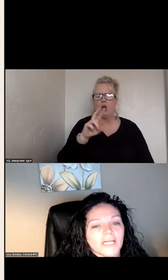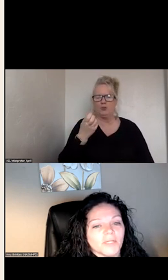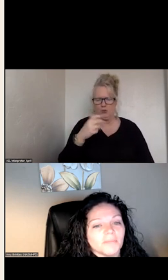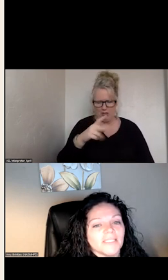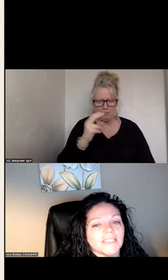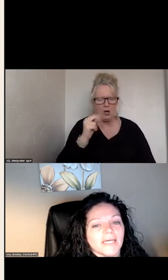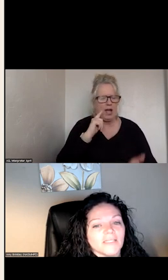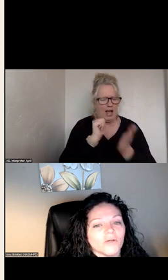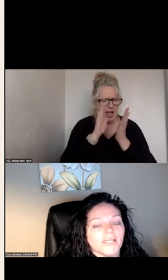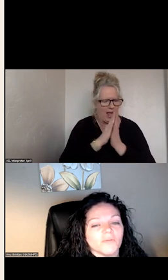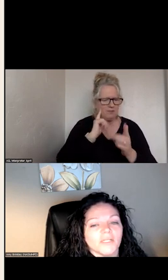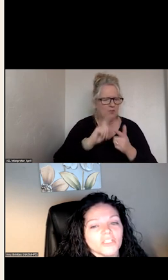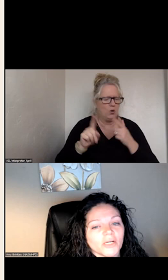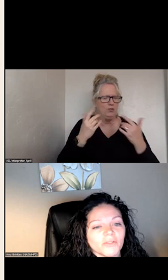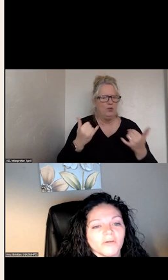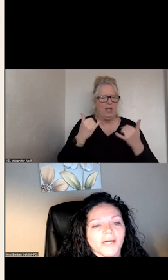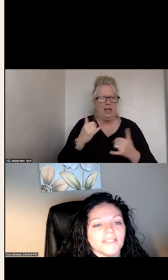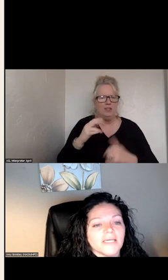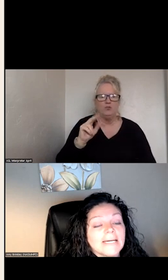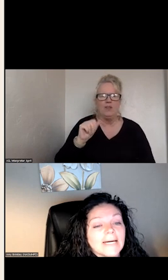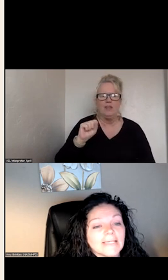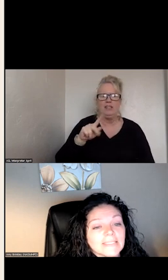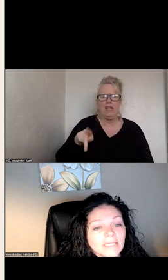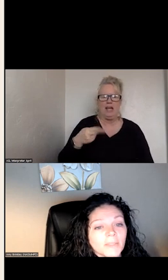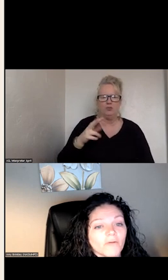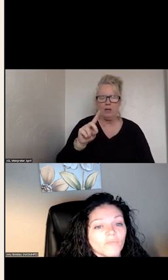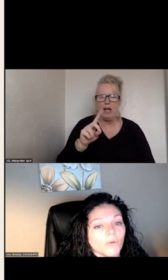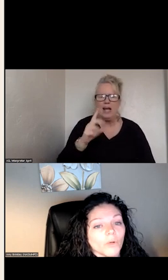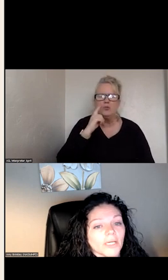UPDATE SO I WANT TO SHARE A SNIP OF WHAT WE ARE WORKING